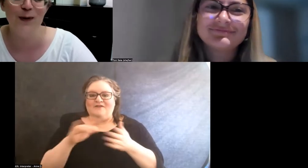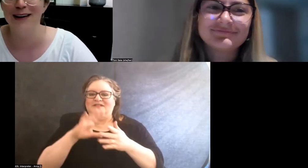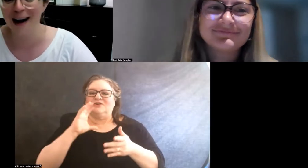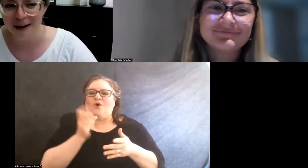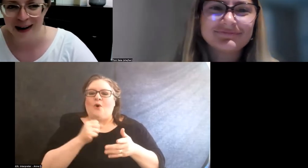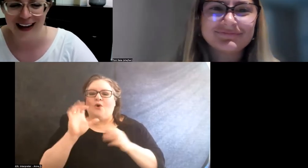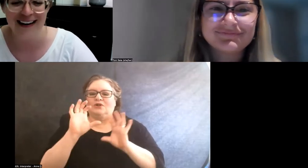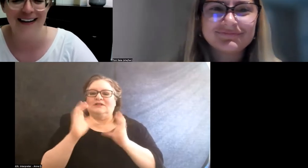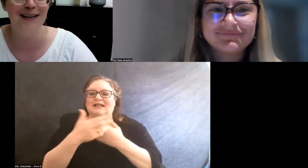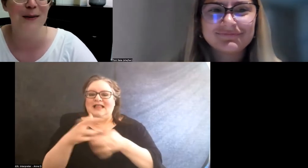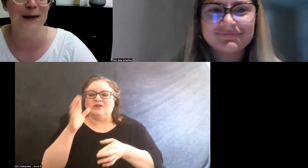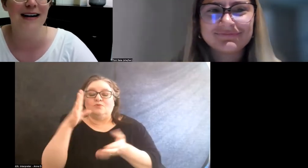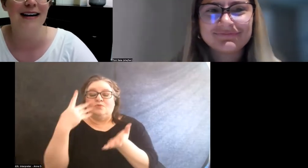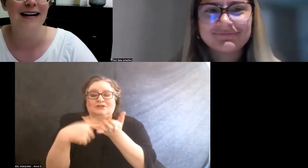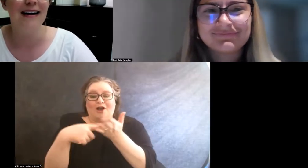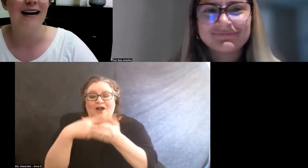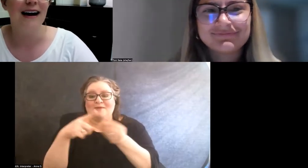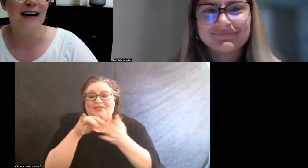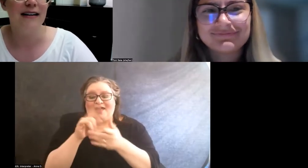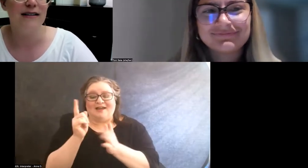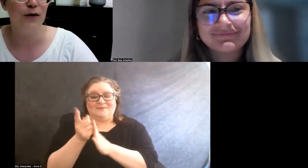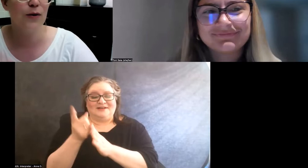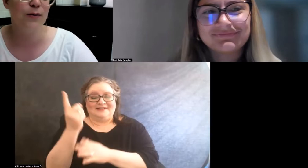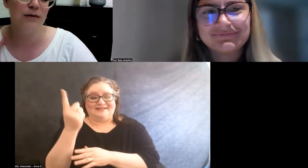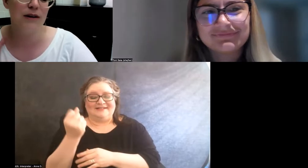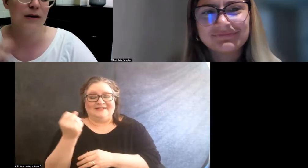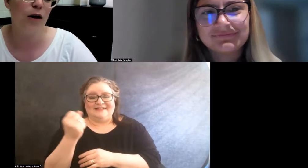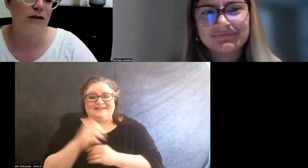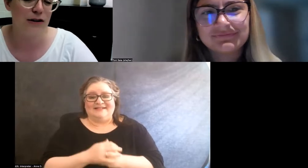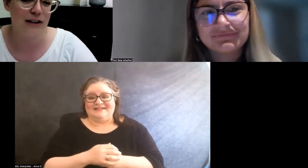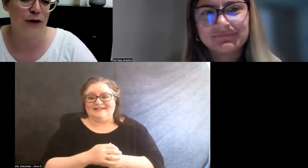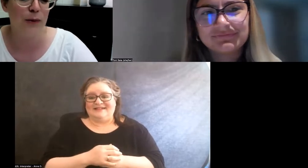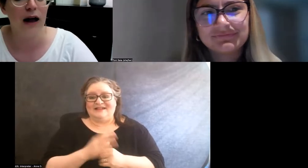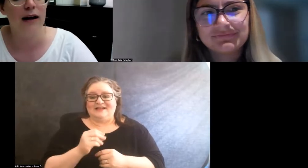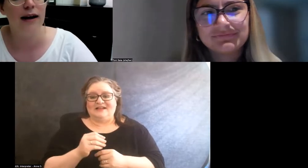We're gonna talk about that in a little bit. And the walls are cinder block